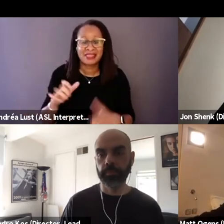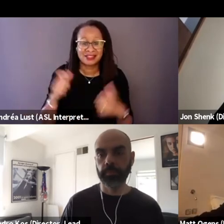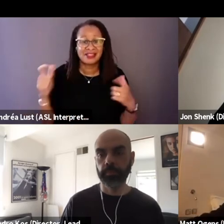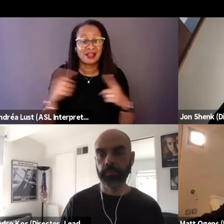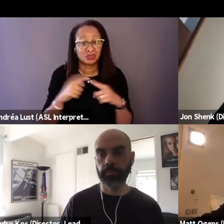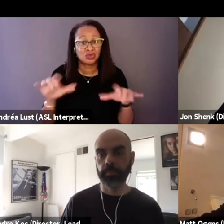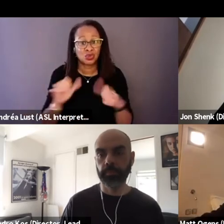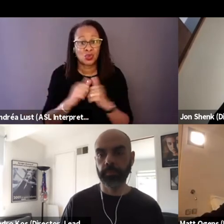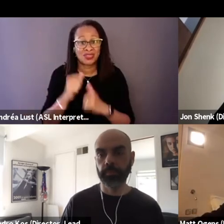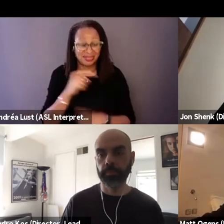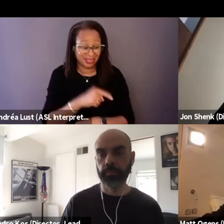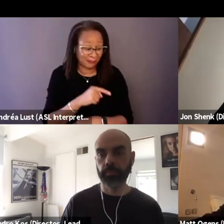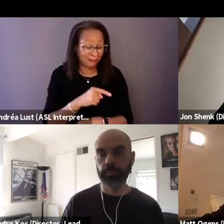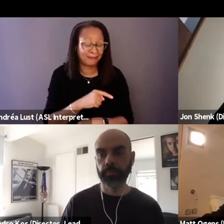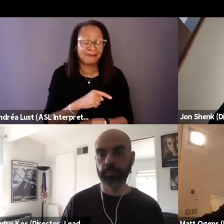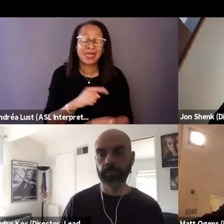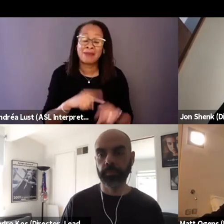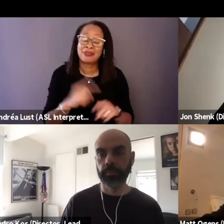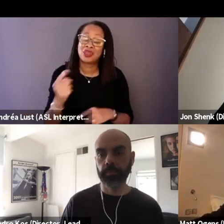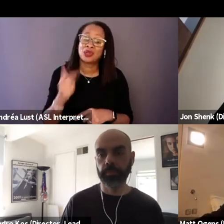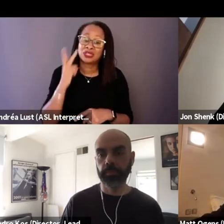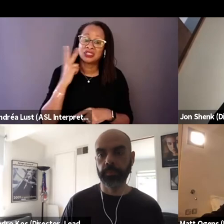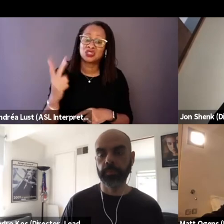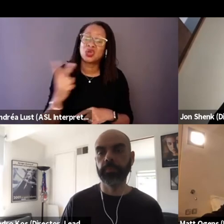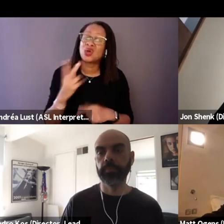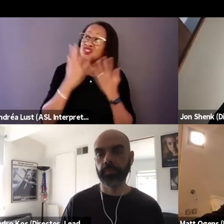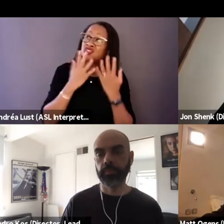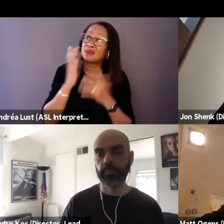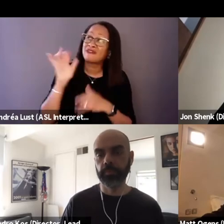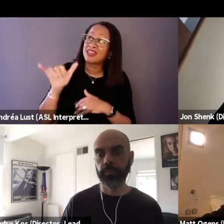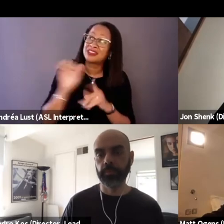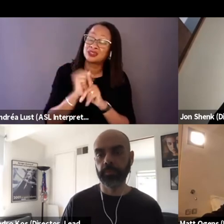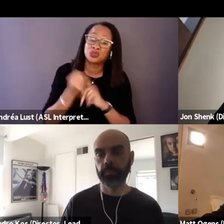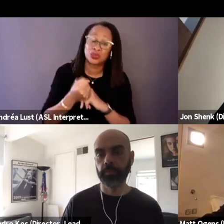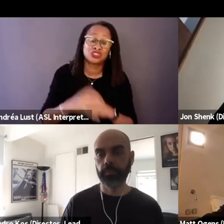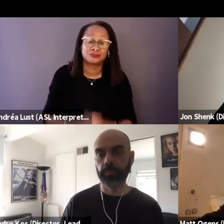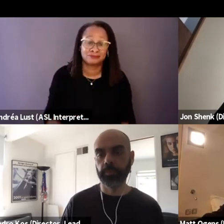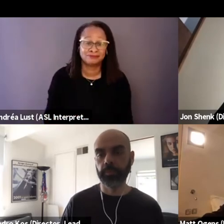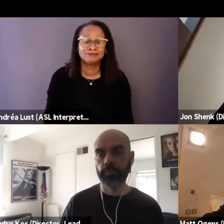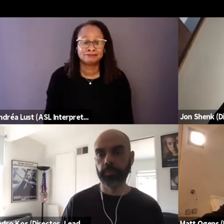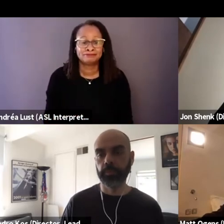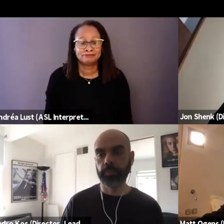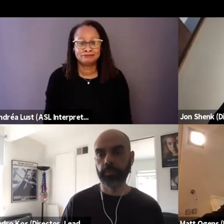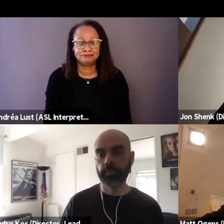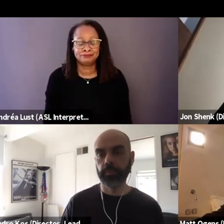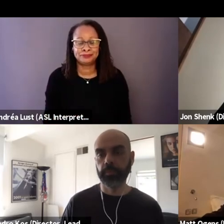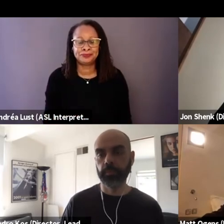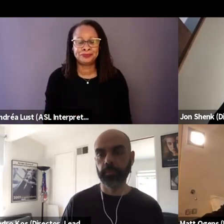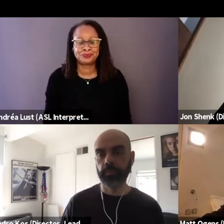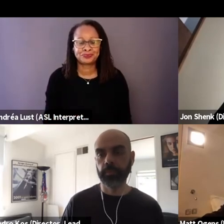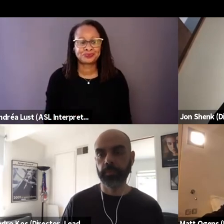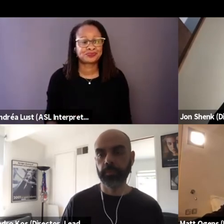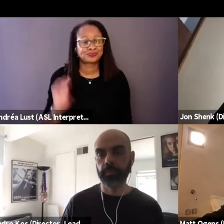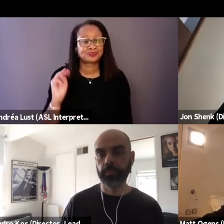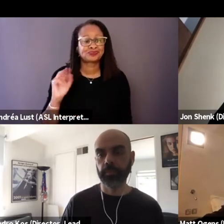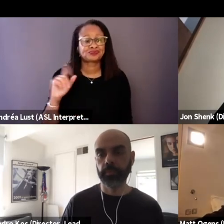but they only saw the shame in it, so, yeah. Matt for you, what is it like?